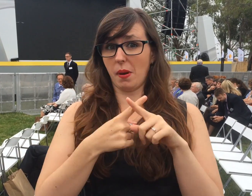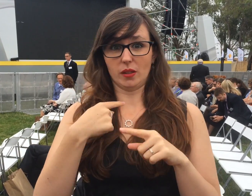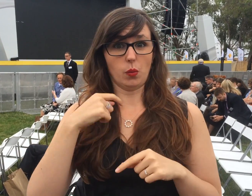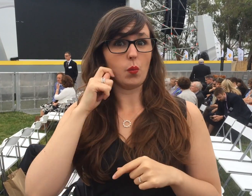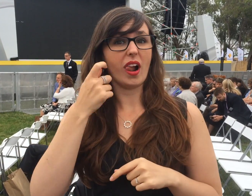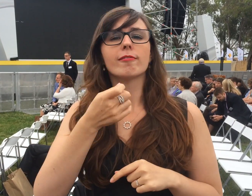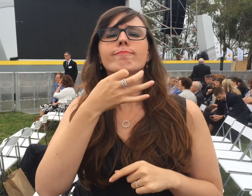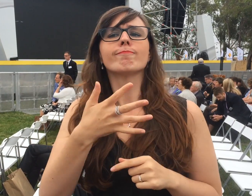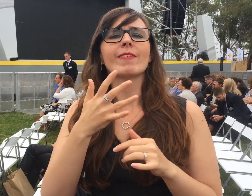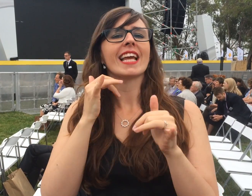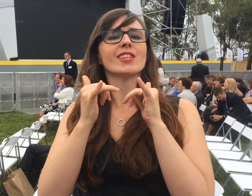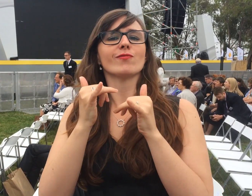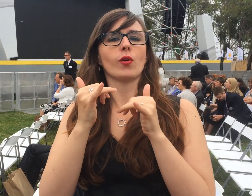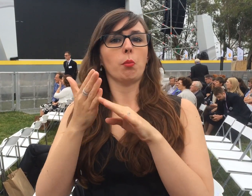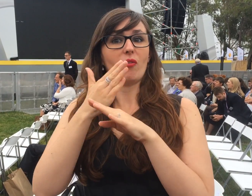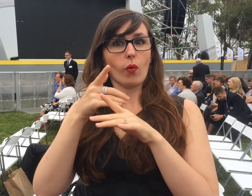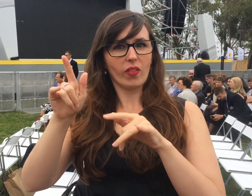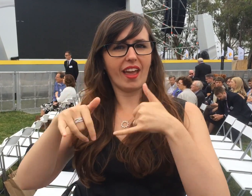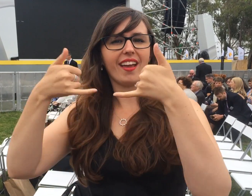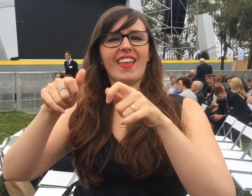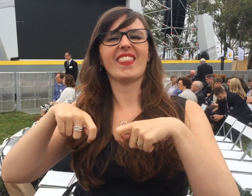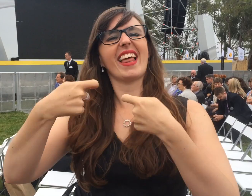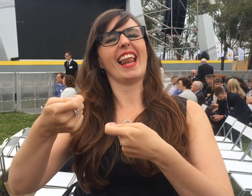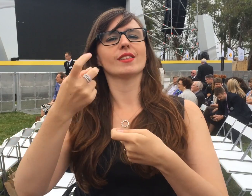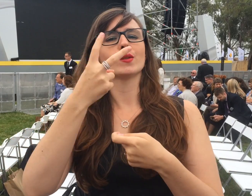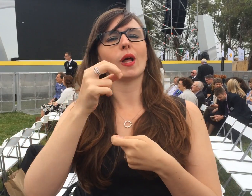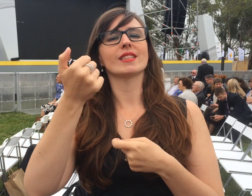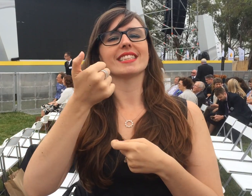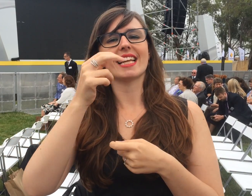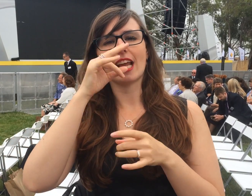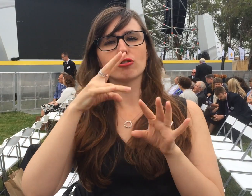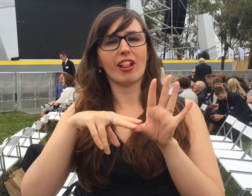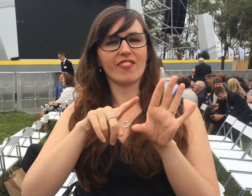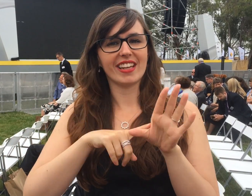I will also be briefly interviewed before they announce the 2016 Young Australian of the Year.